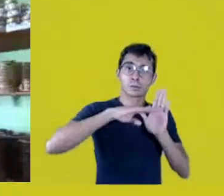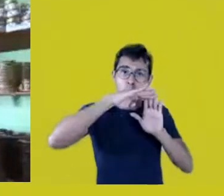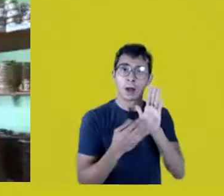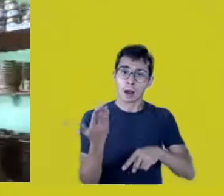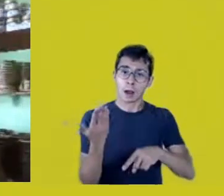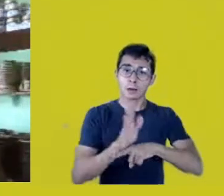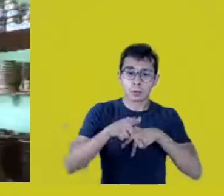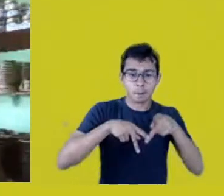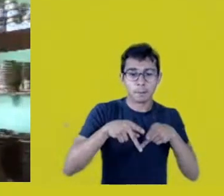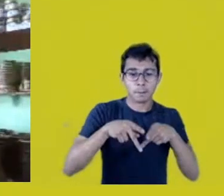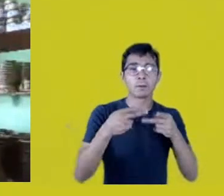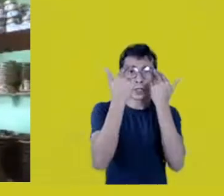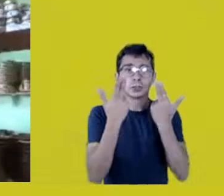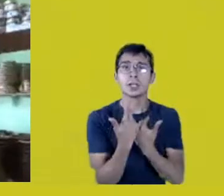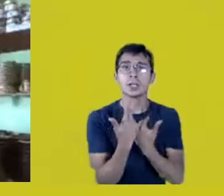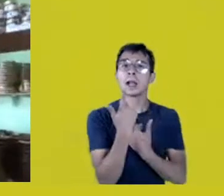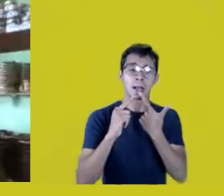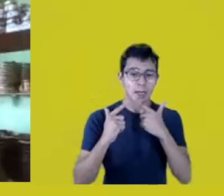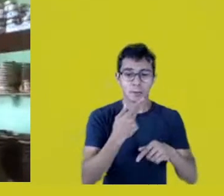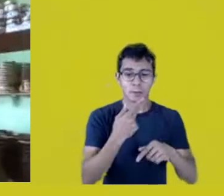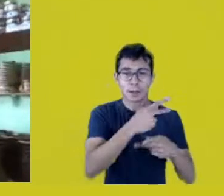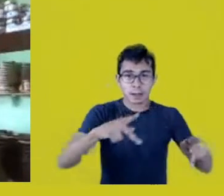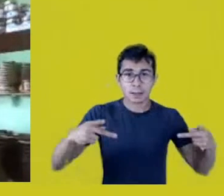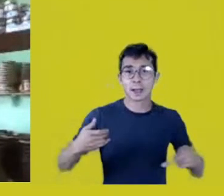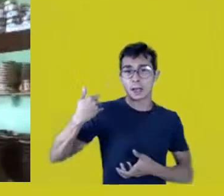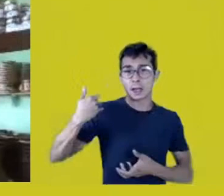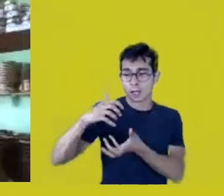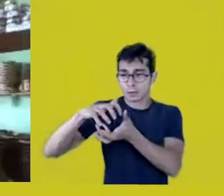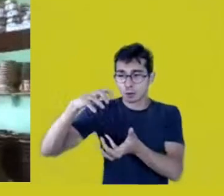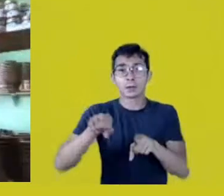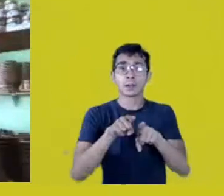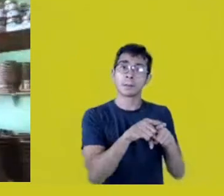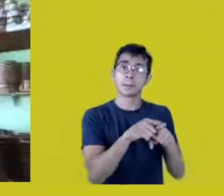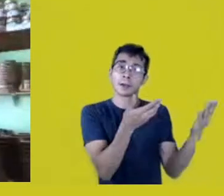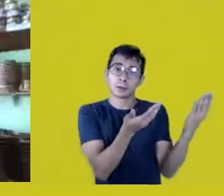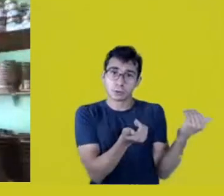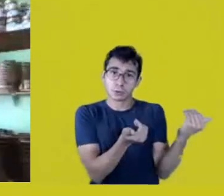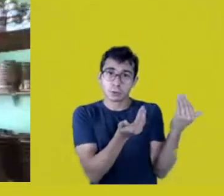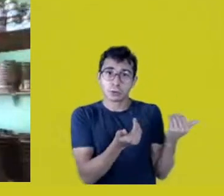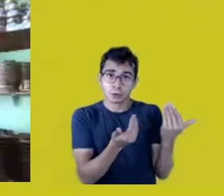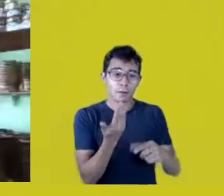so that our elderly and our youth could understand the risk we’re facing